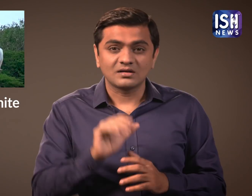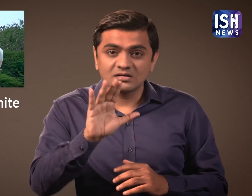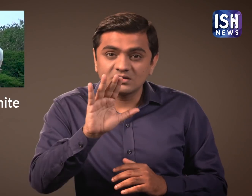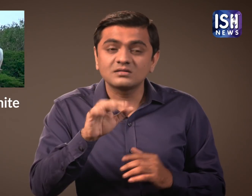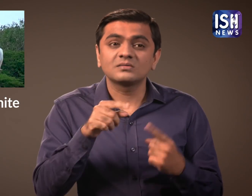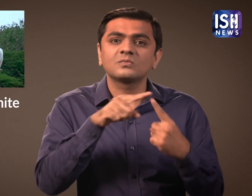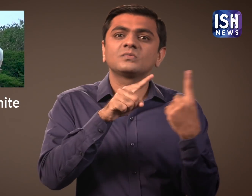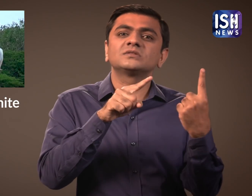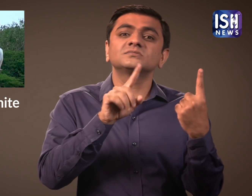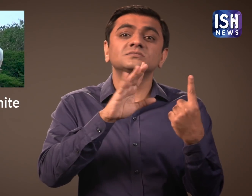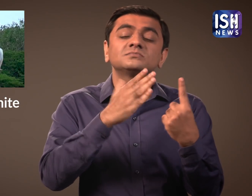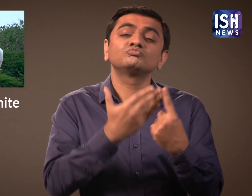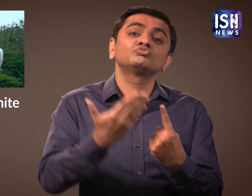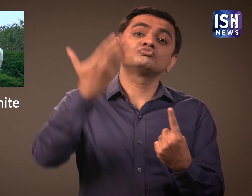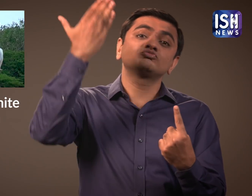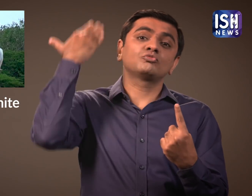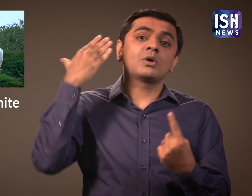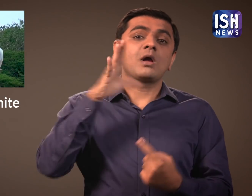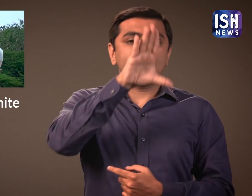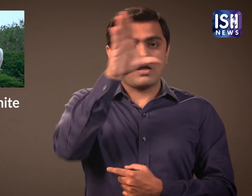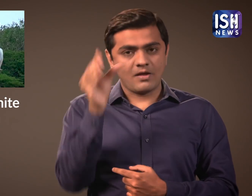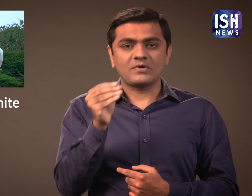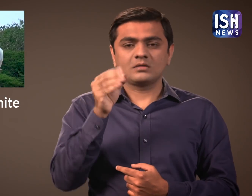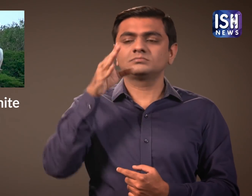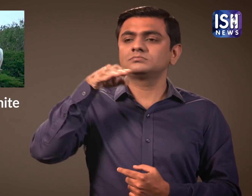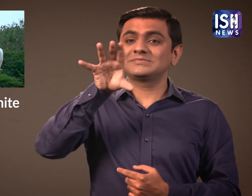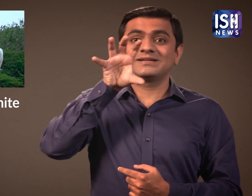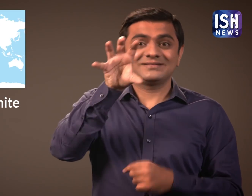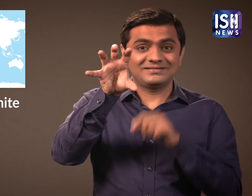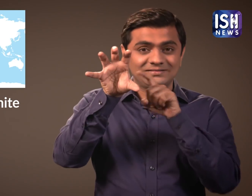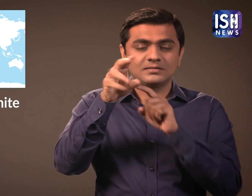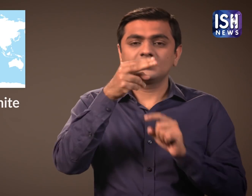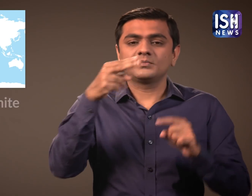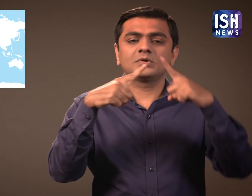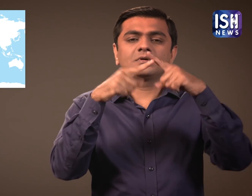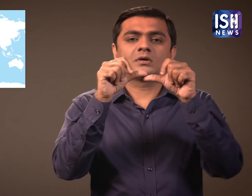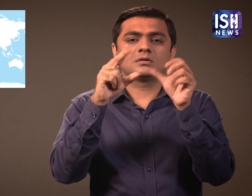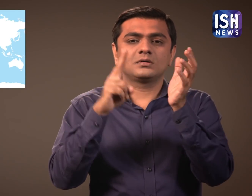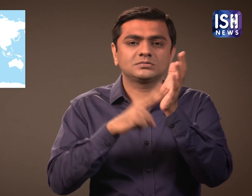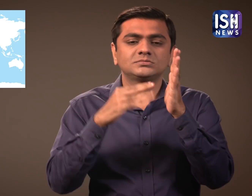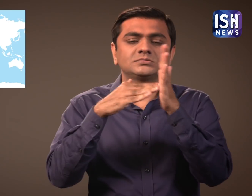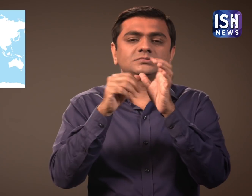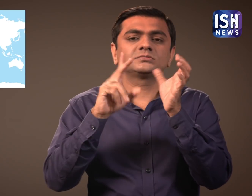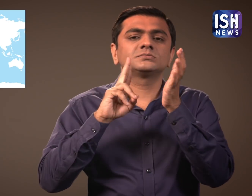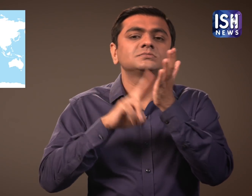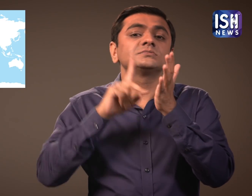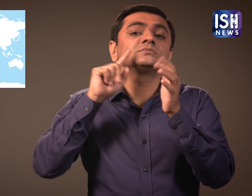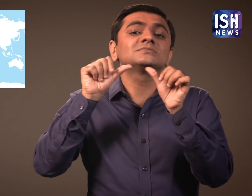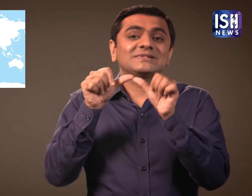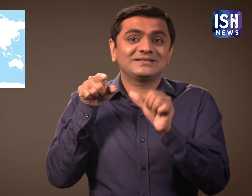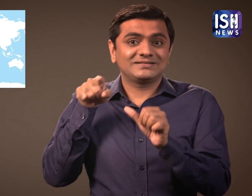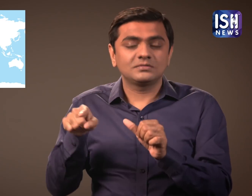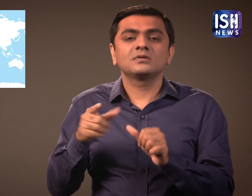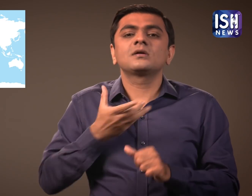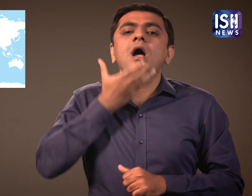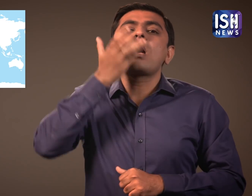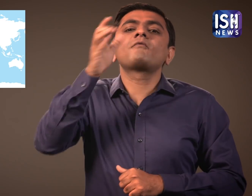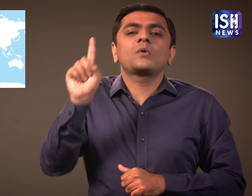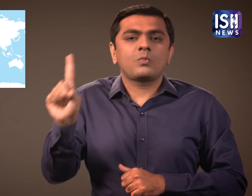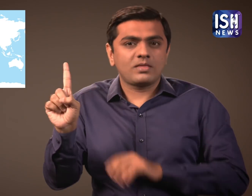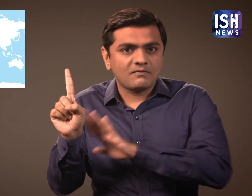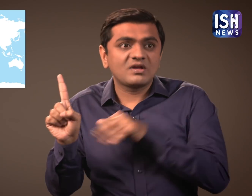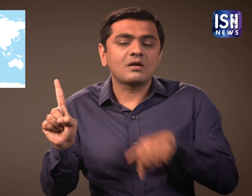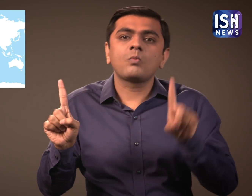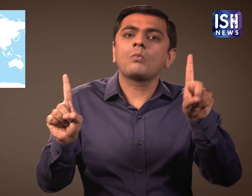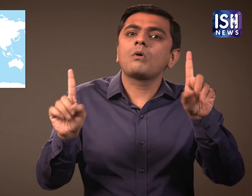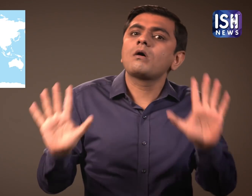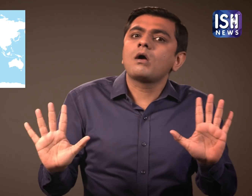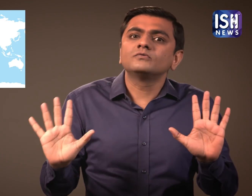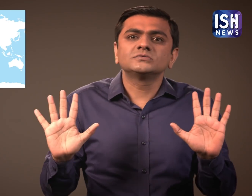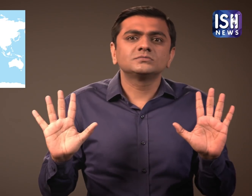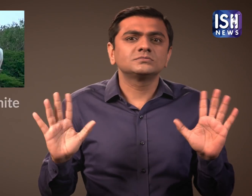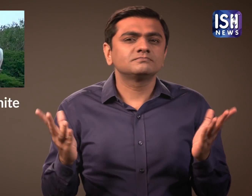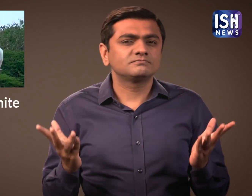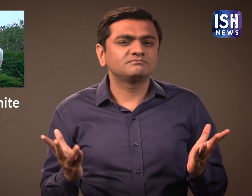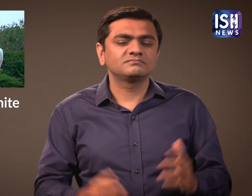Earlier there was a white Giraffe in Tanzania in Africa and now there is one in Kenya.